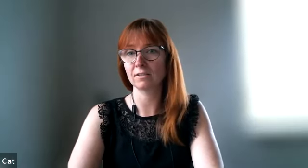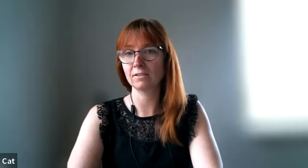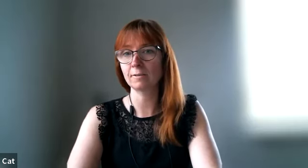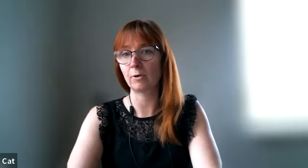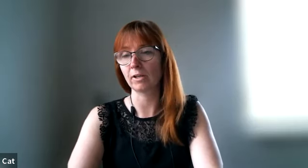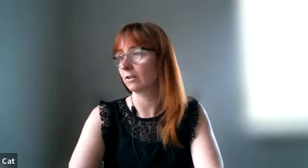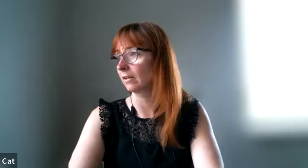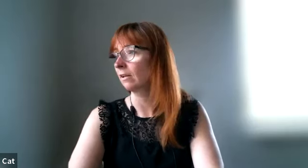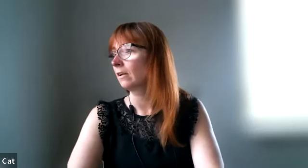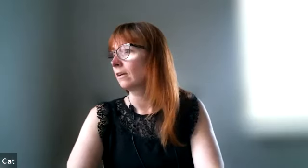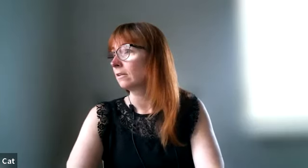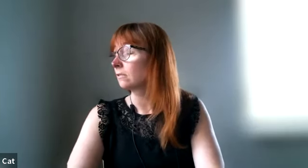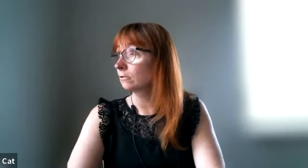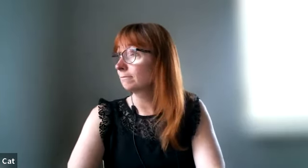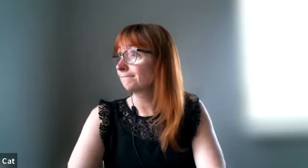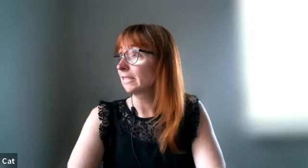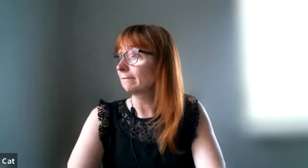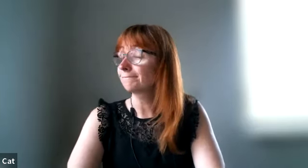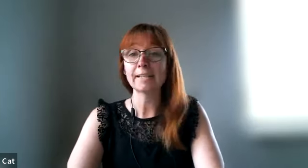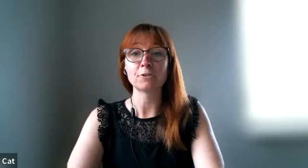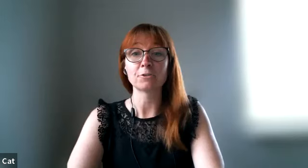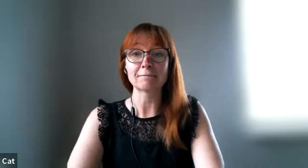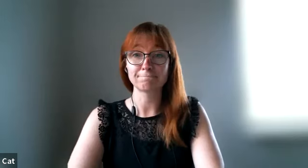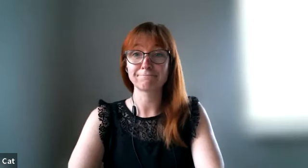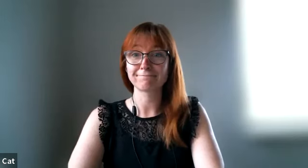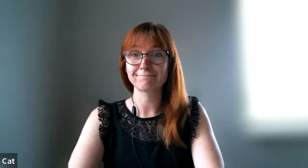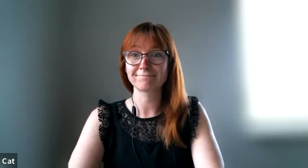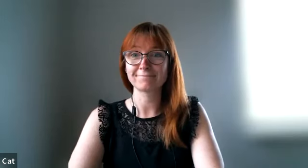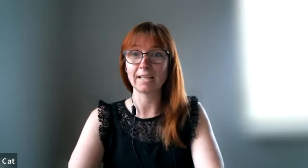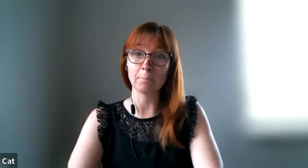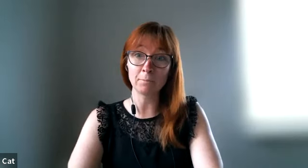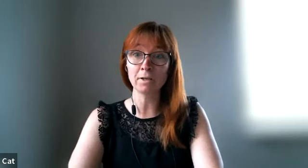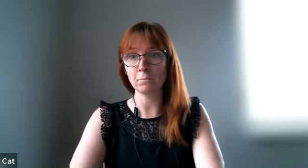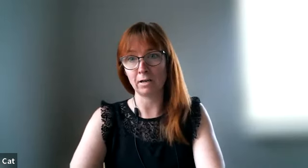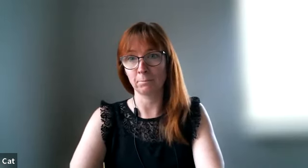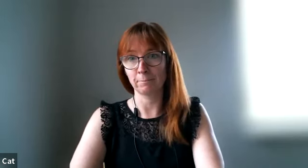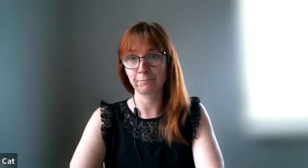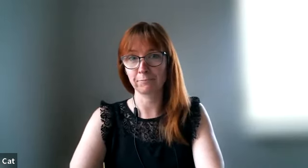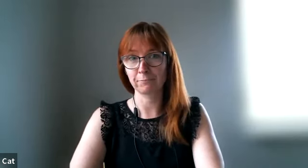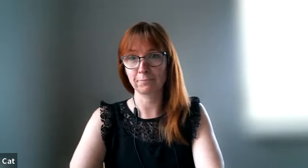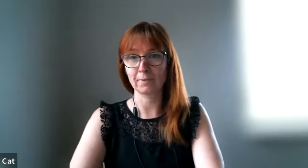it's an american thing so yeah i learned that and mom and mom yeah